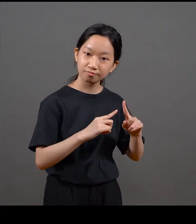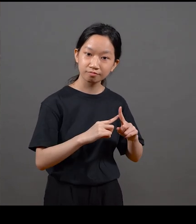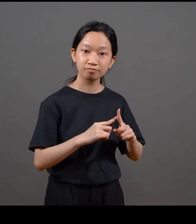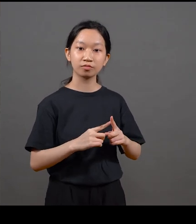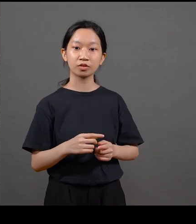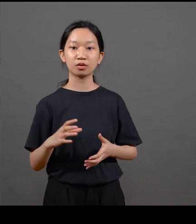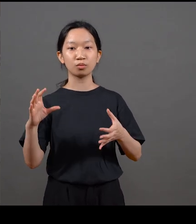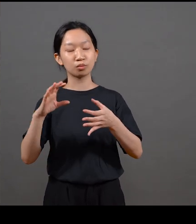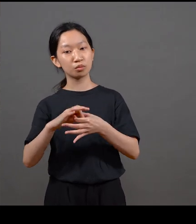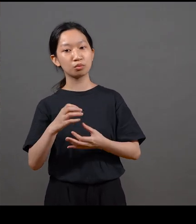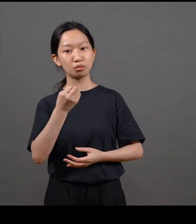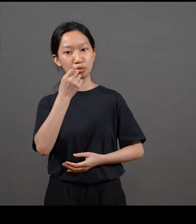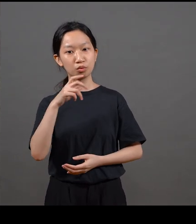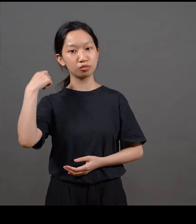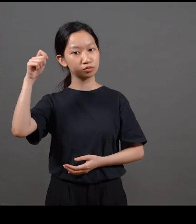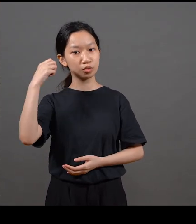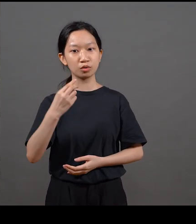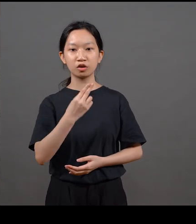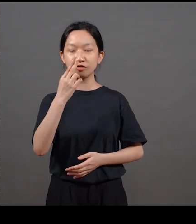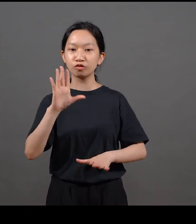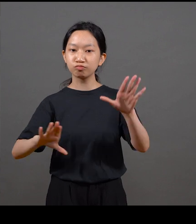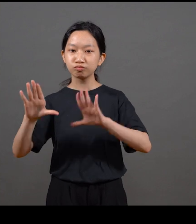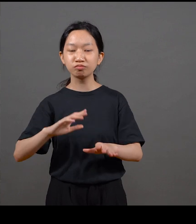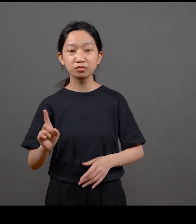everything to do with the atmosphere and the state of things in Hong Kong